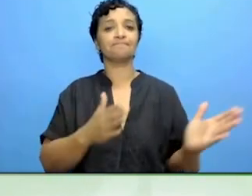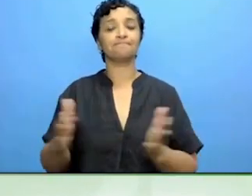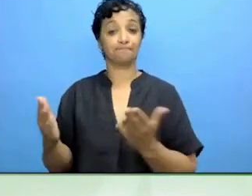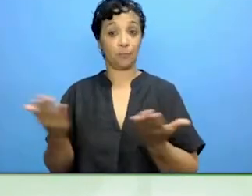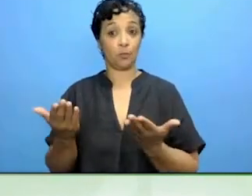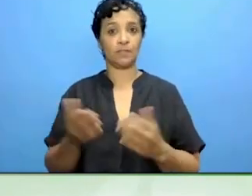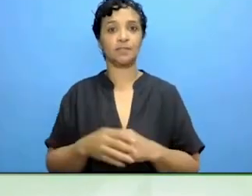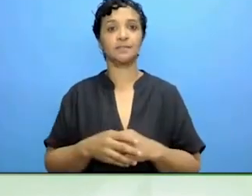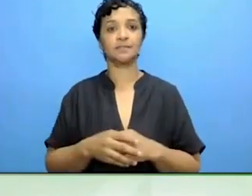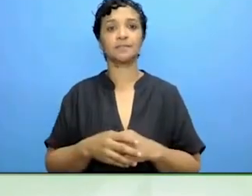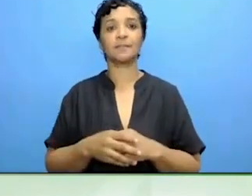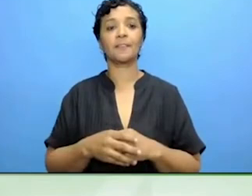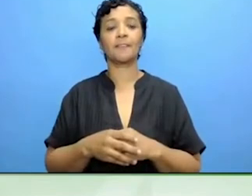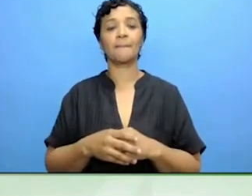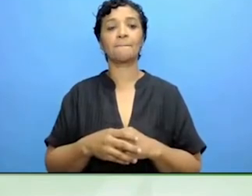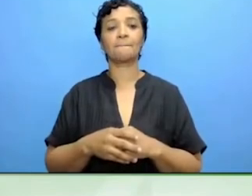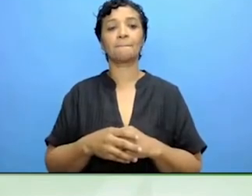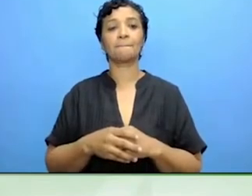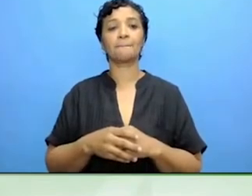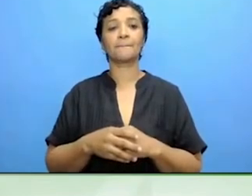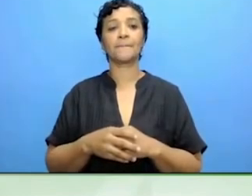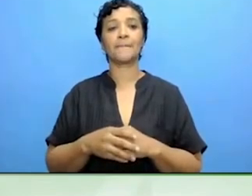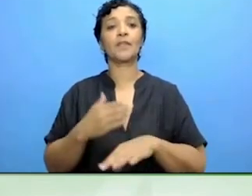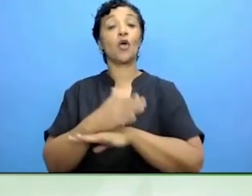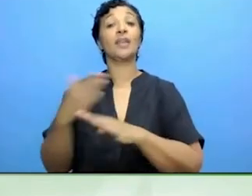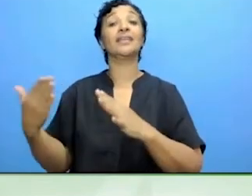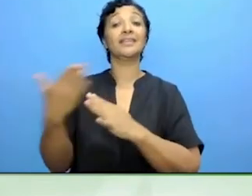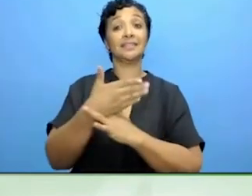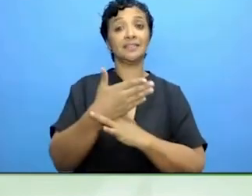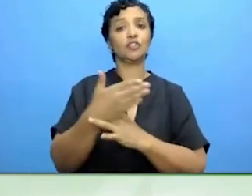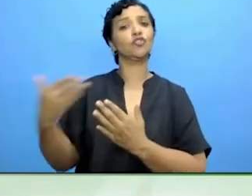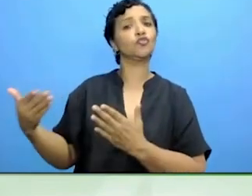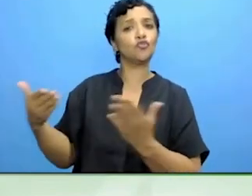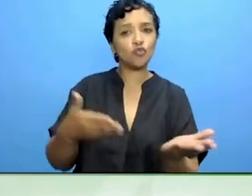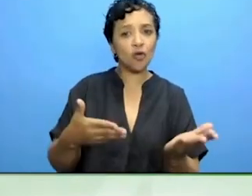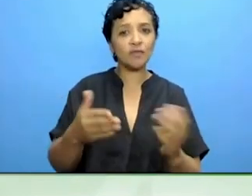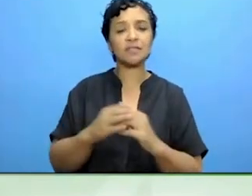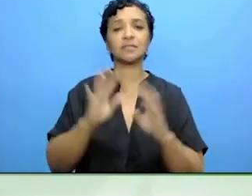intervention and services and assistive technology and at first